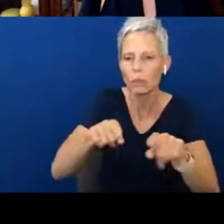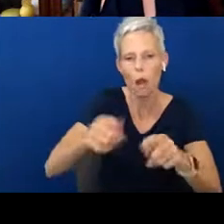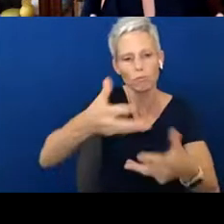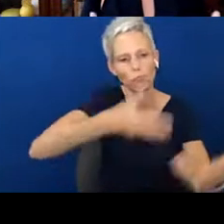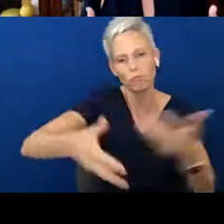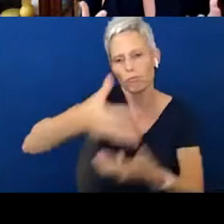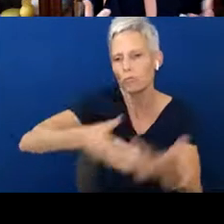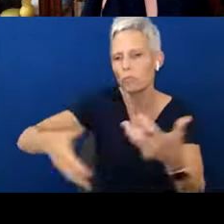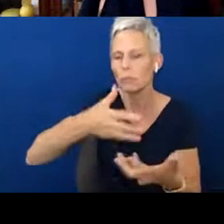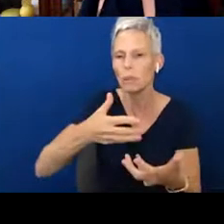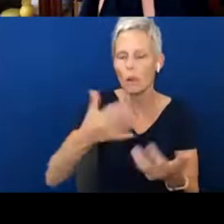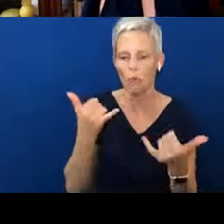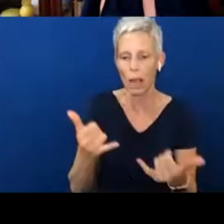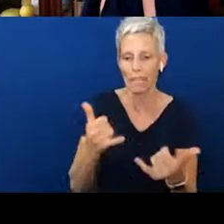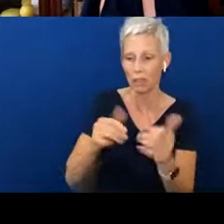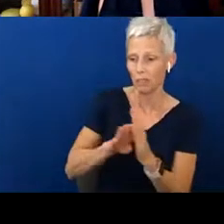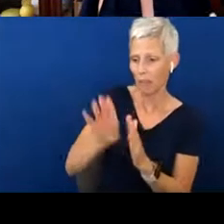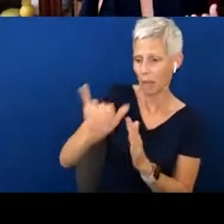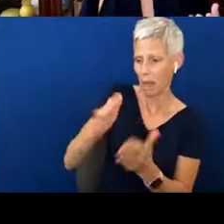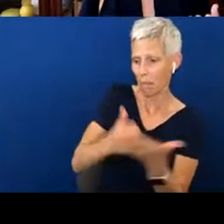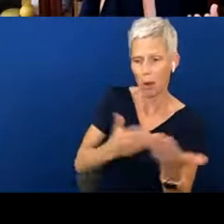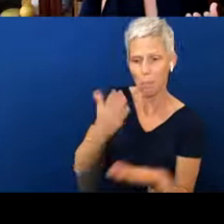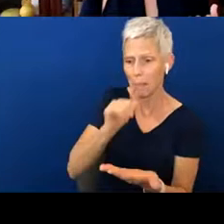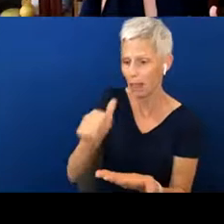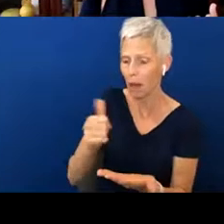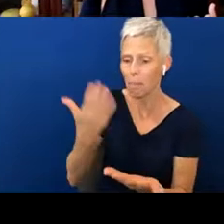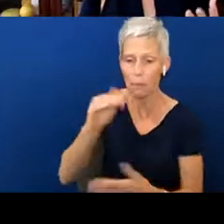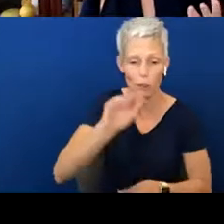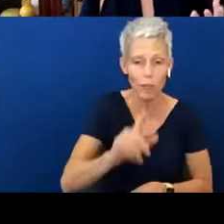working with right now if you have a one year old, but there are some activities and things